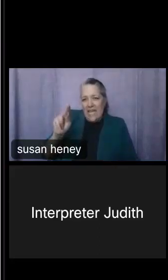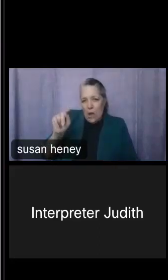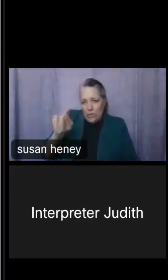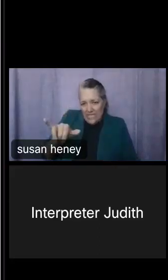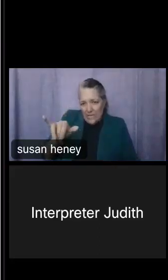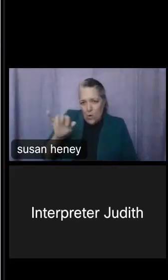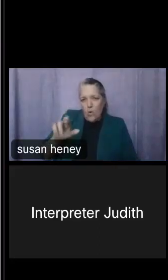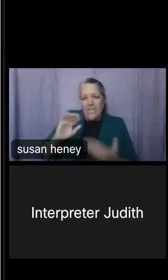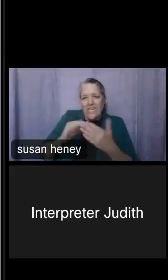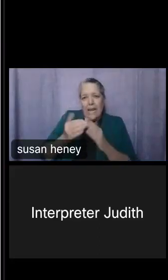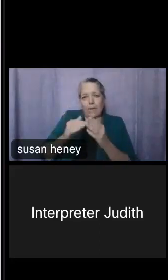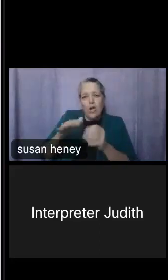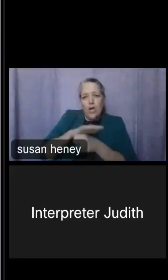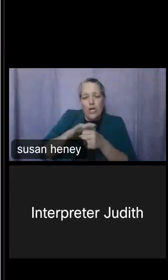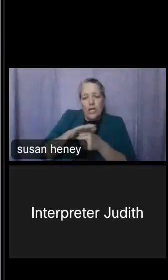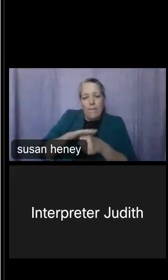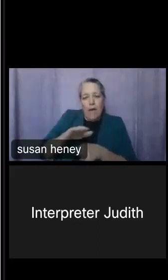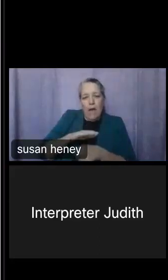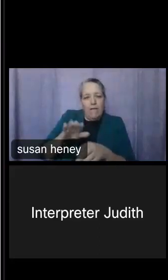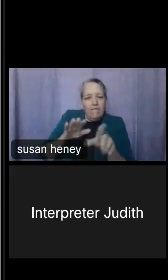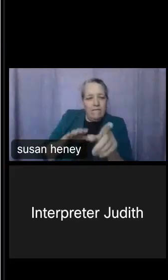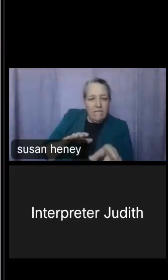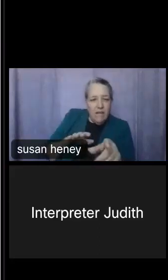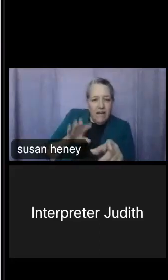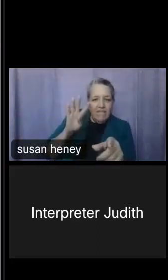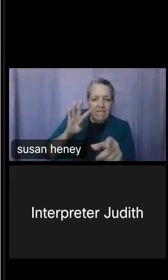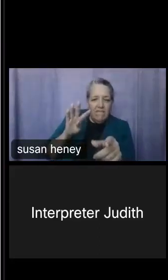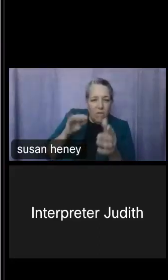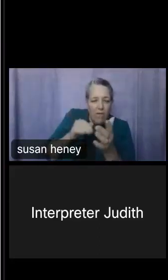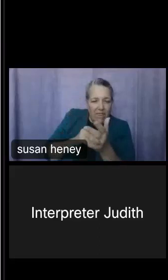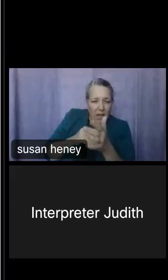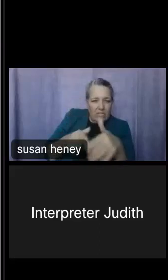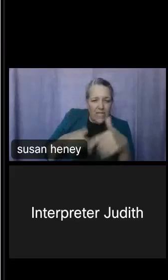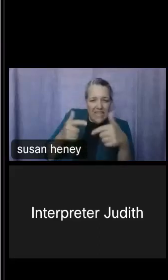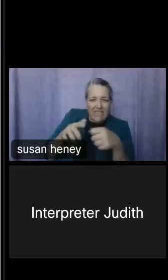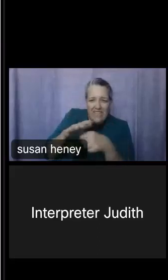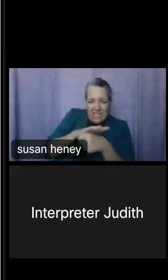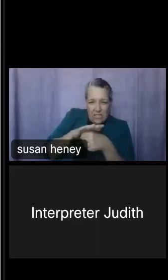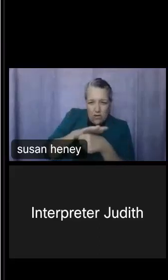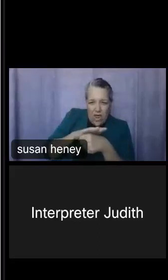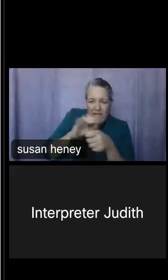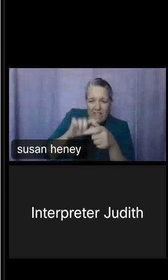take, live in a census tract. Then you go down a step further, and you have a group